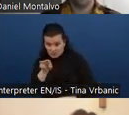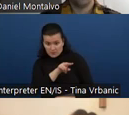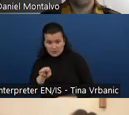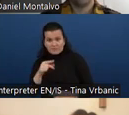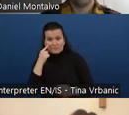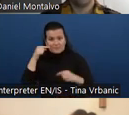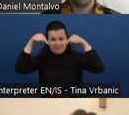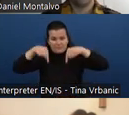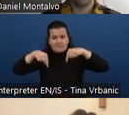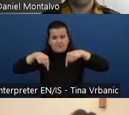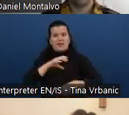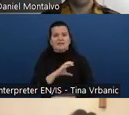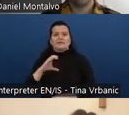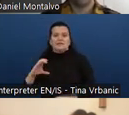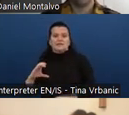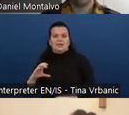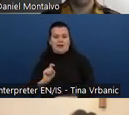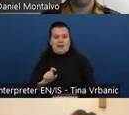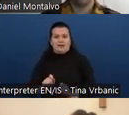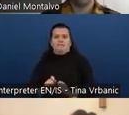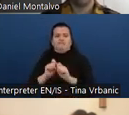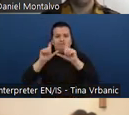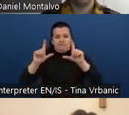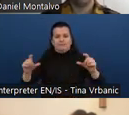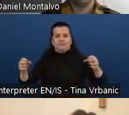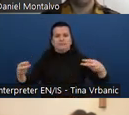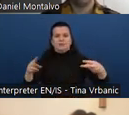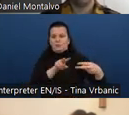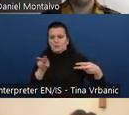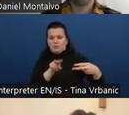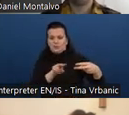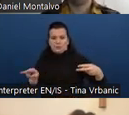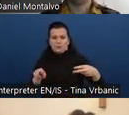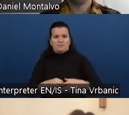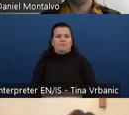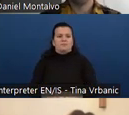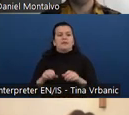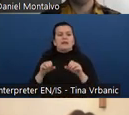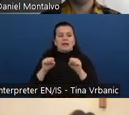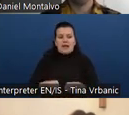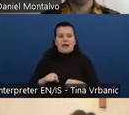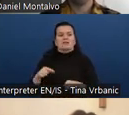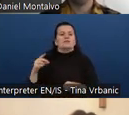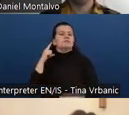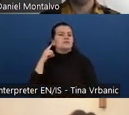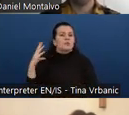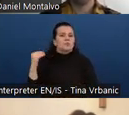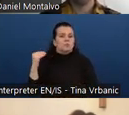The Streamtext links for English, French, German, Spanish and Swedish will be posted